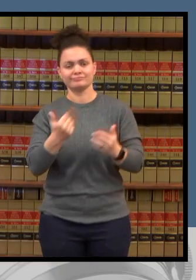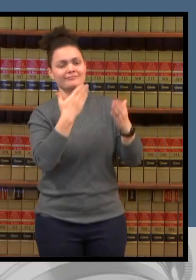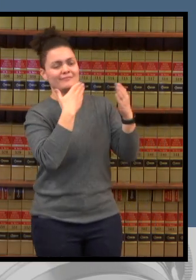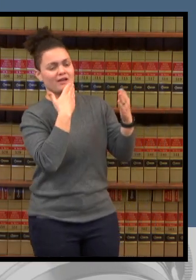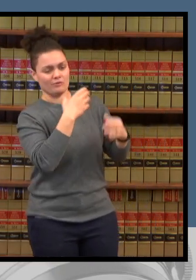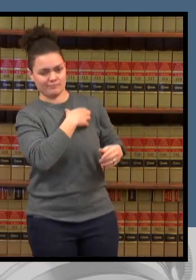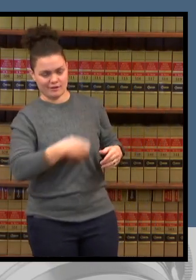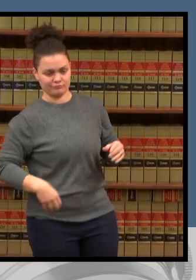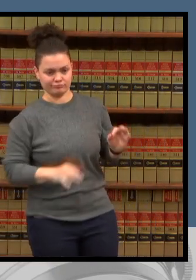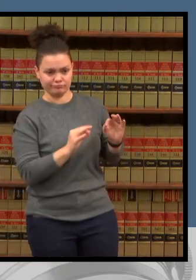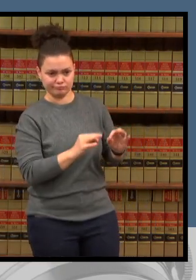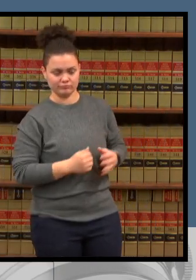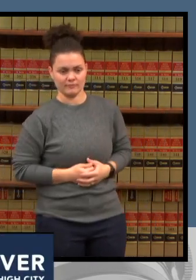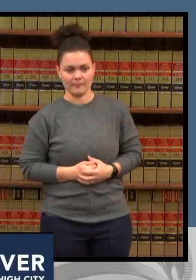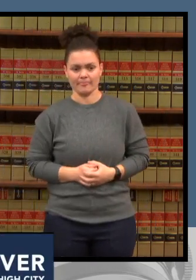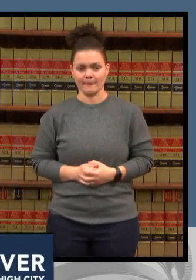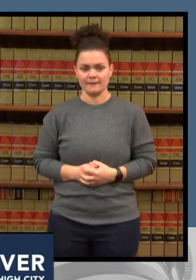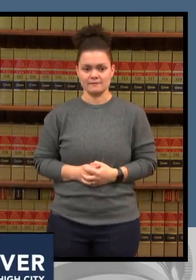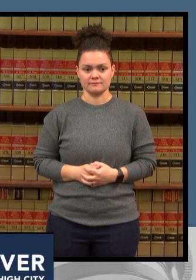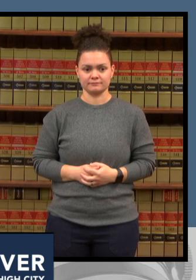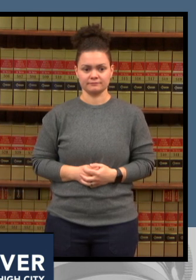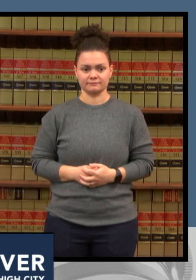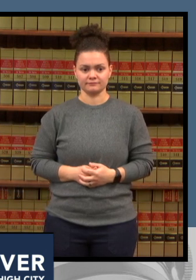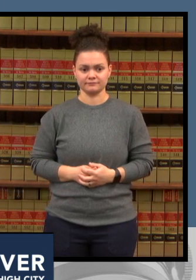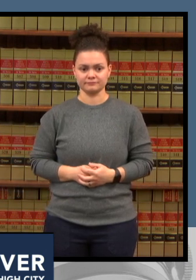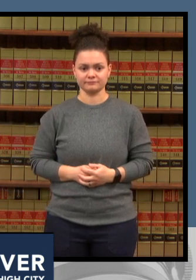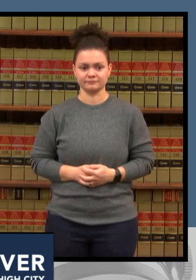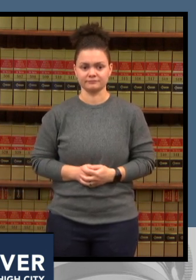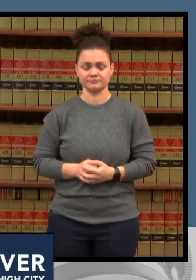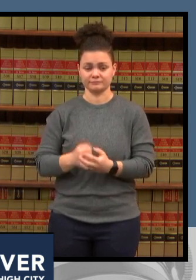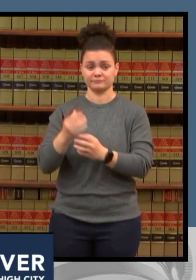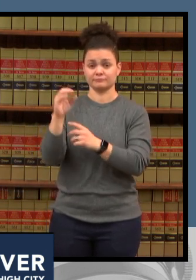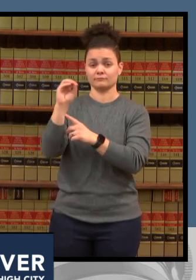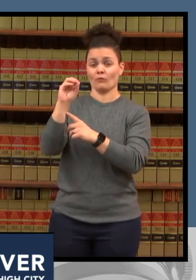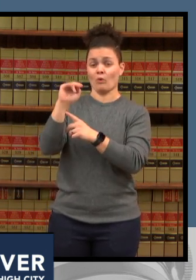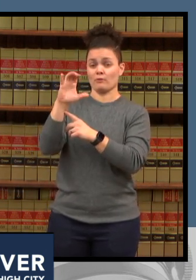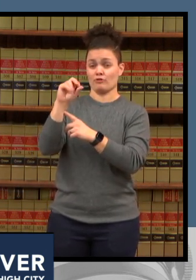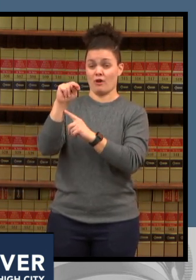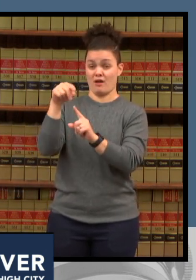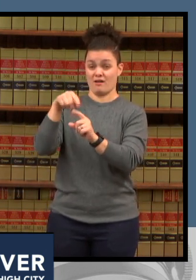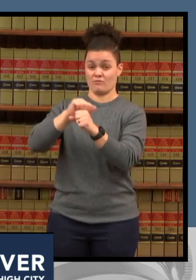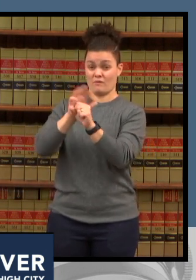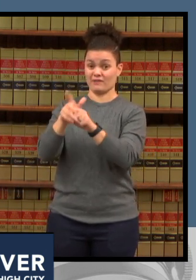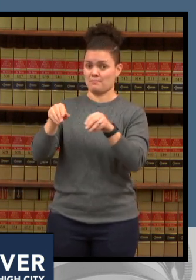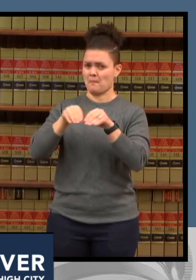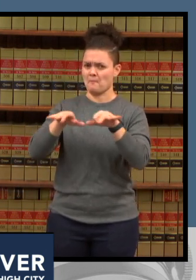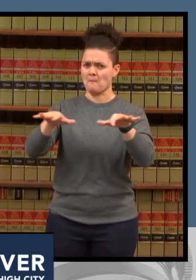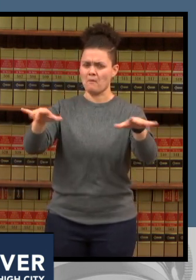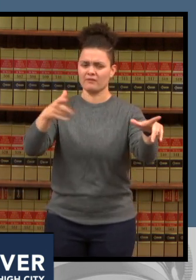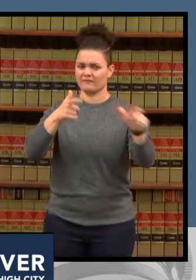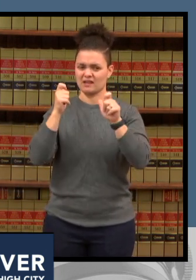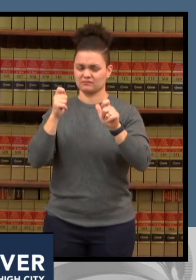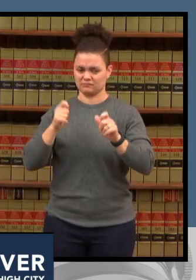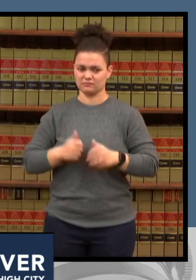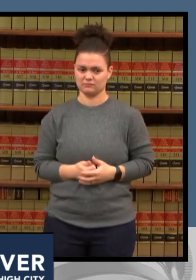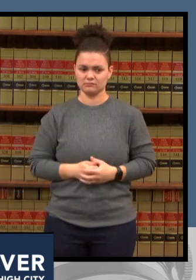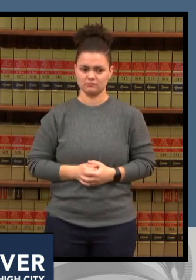omicron is a highly contagious variant of cobit 19 and now accounts for most infections in our city